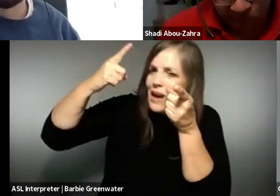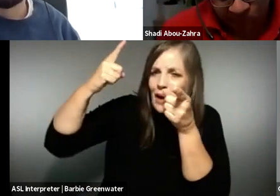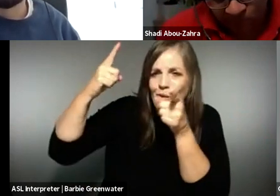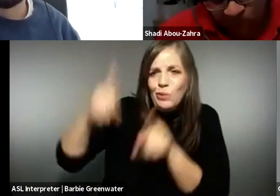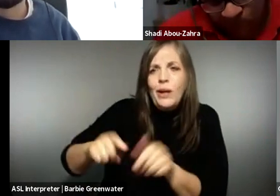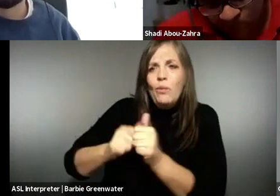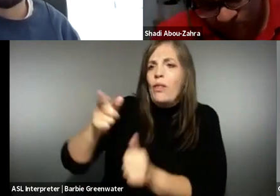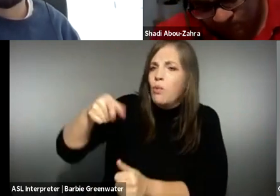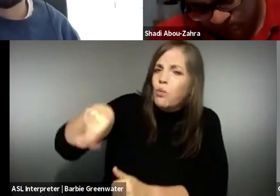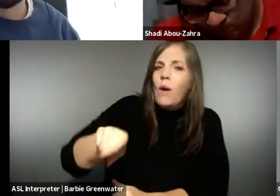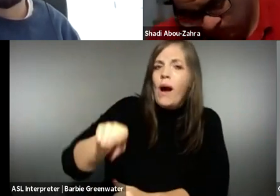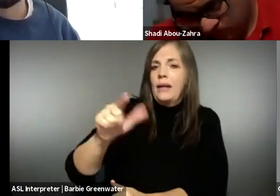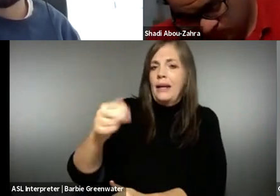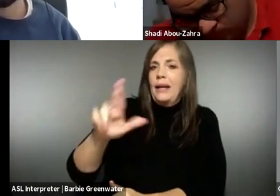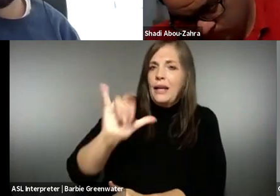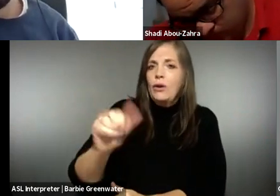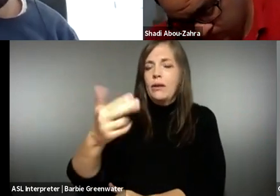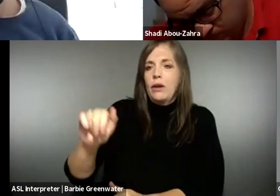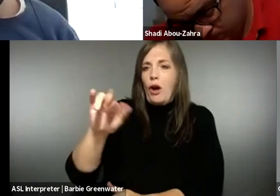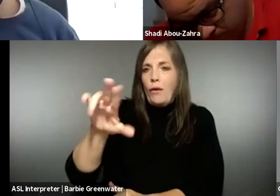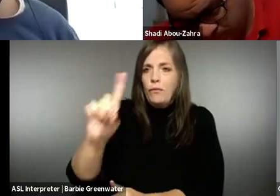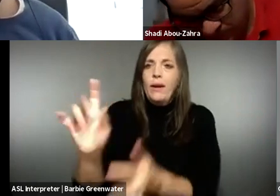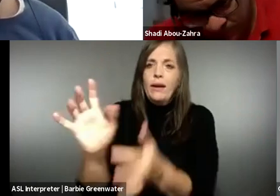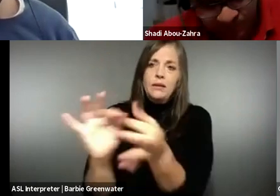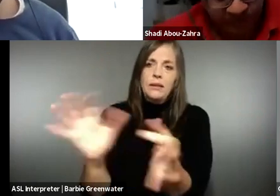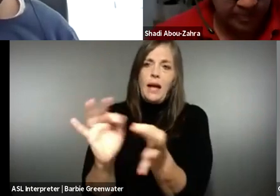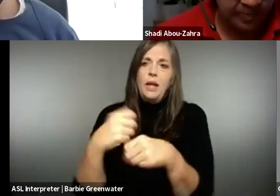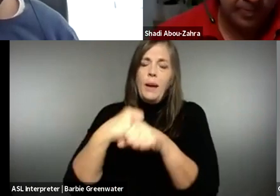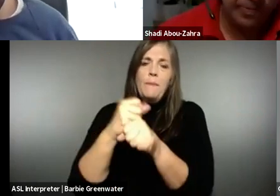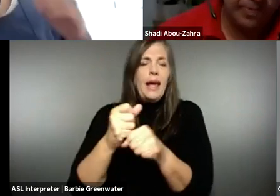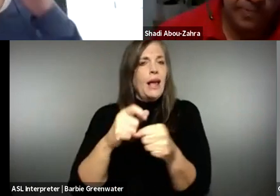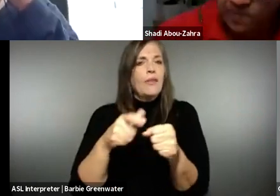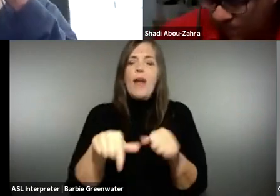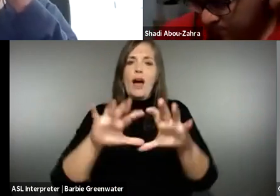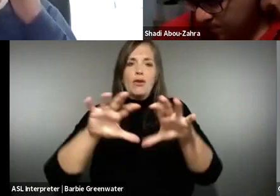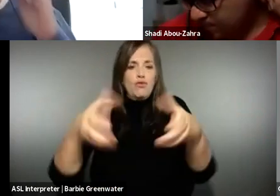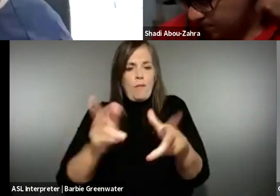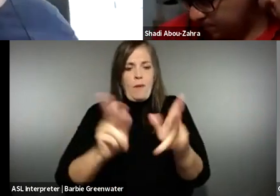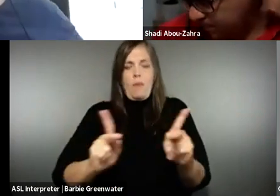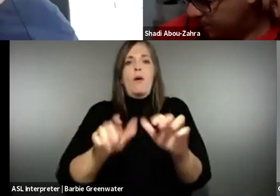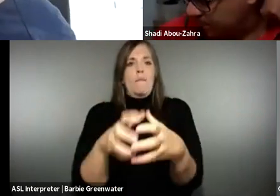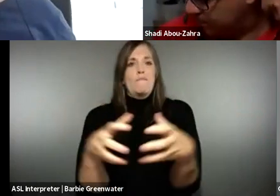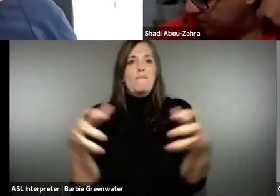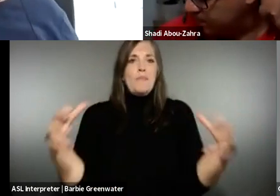very important at all, I think it's safe to say. So I totally agree with what Gottfried and Gary have said in terms of making that talent pool